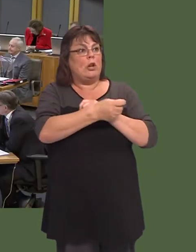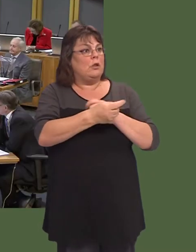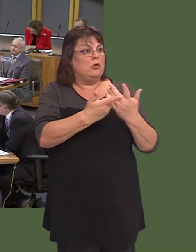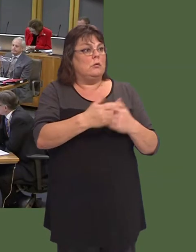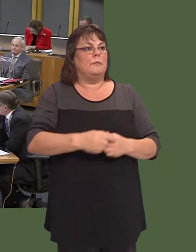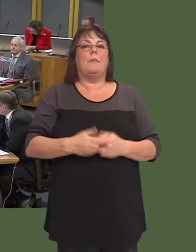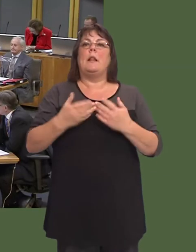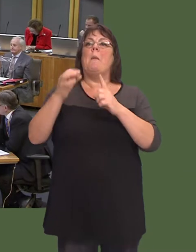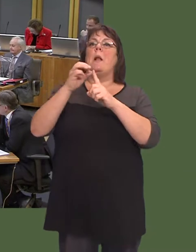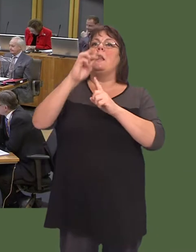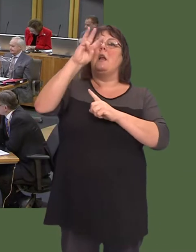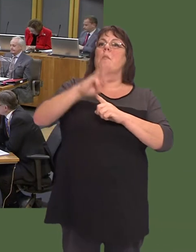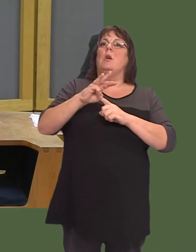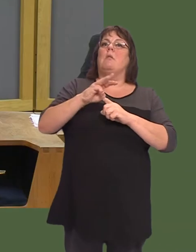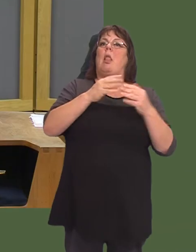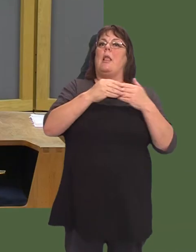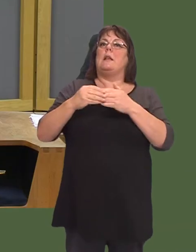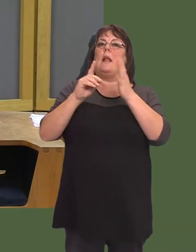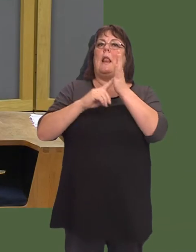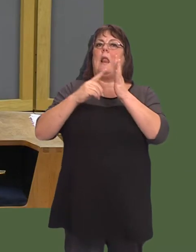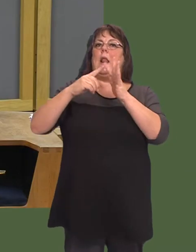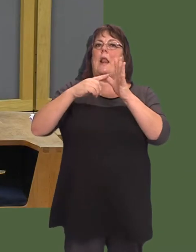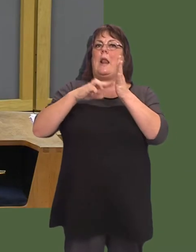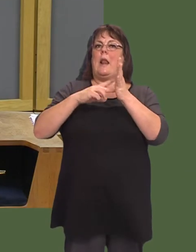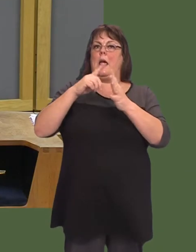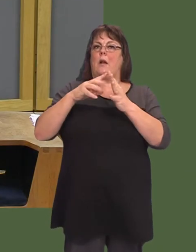Y Llywydd / The Llywydd: Arweinydd Plaid Cymru, Leanne Wood. Leanne Wood: Diolch, Llywydd.